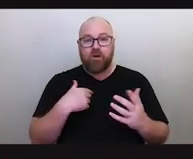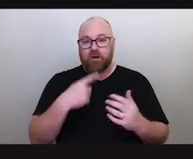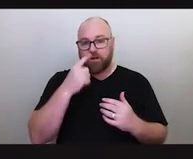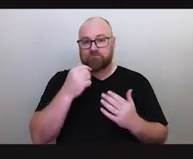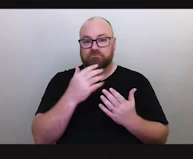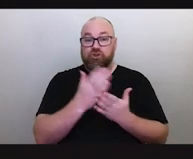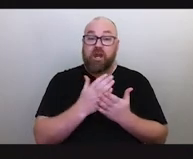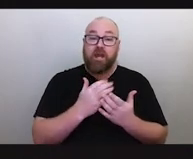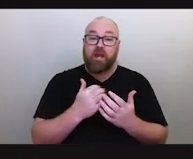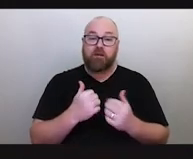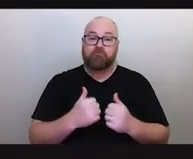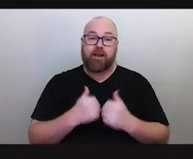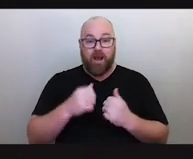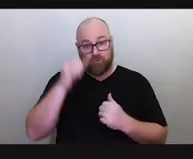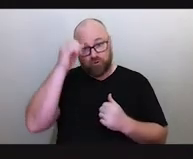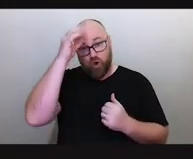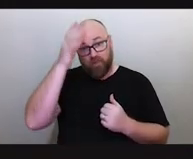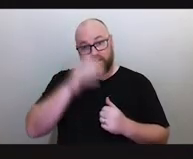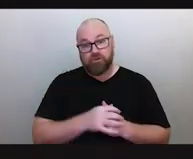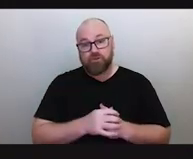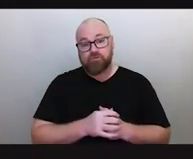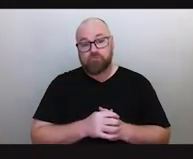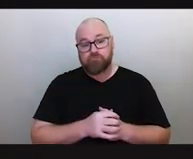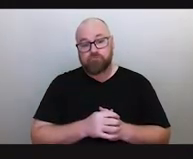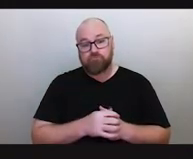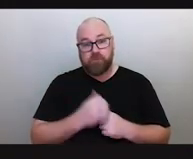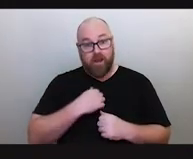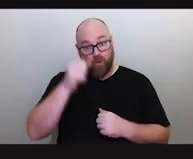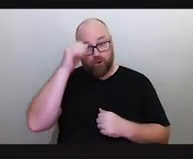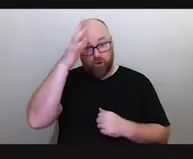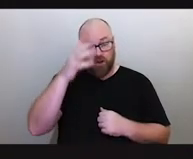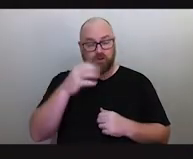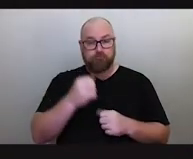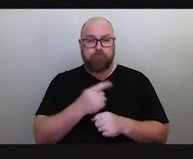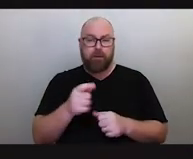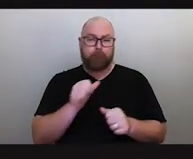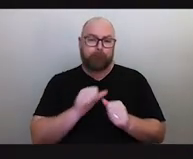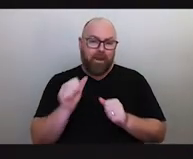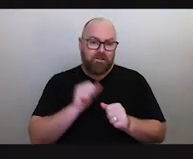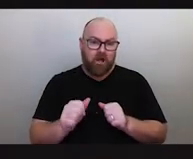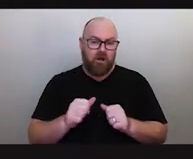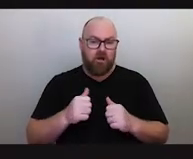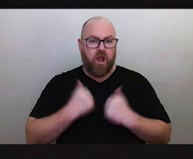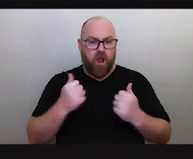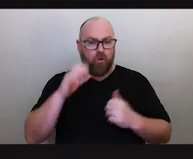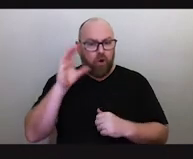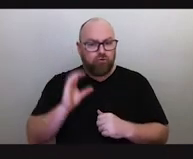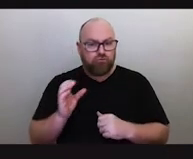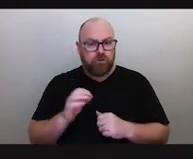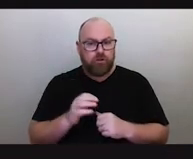and our knowledge enriches the country and it nourishes those who